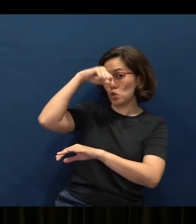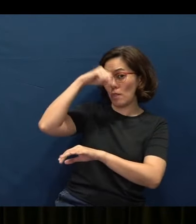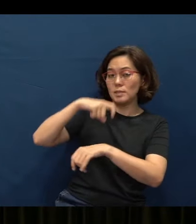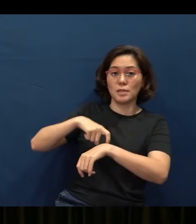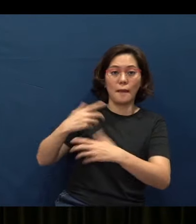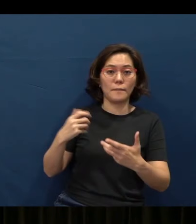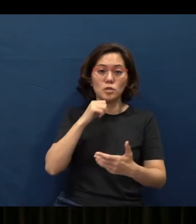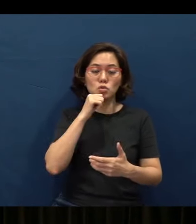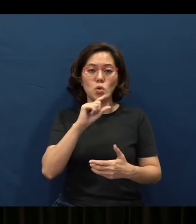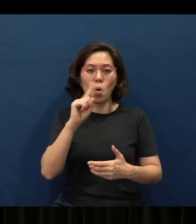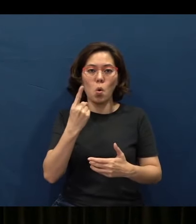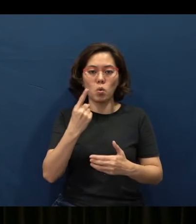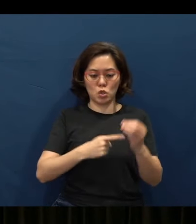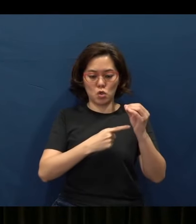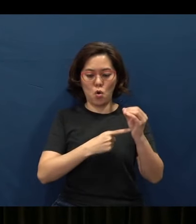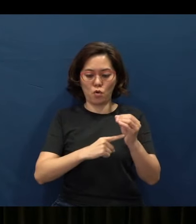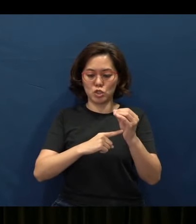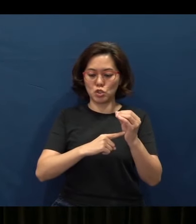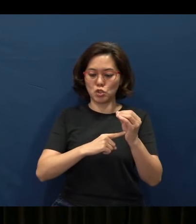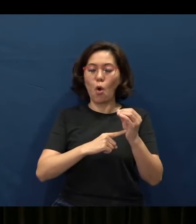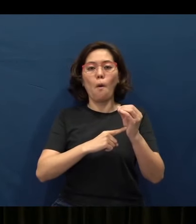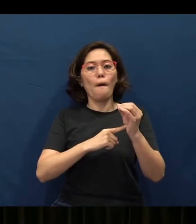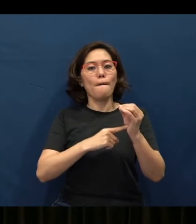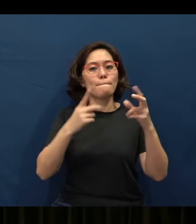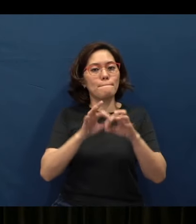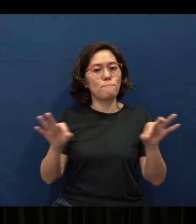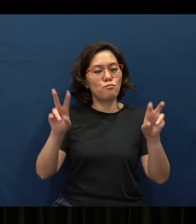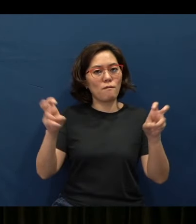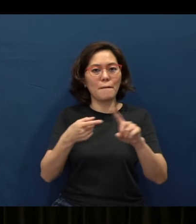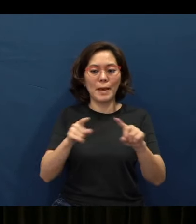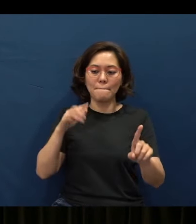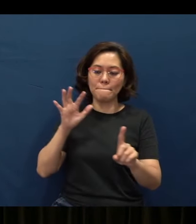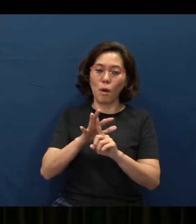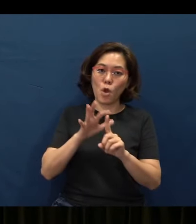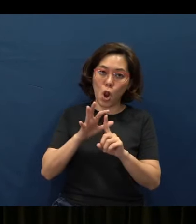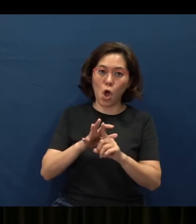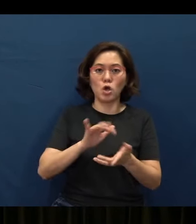So it's not just original proverbs - there are also popular proverbs in those days.